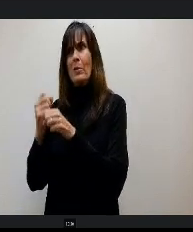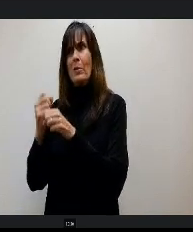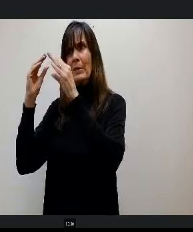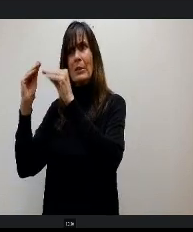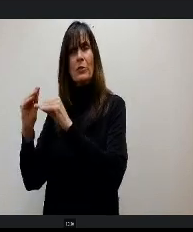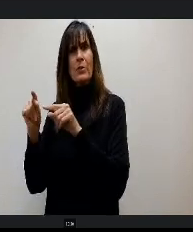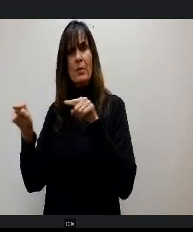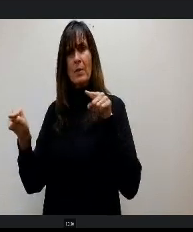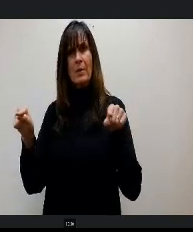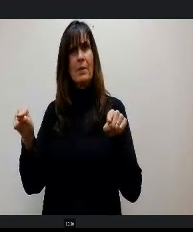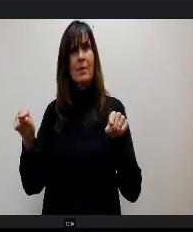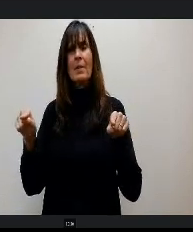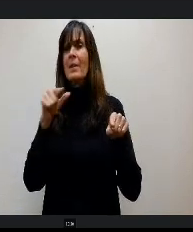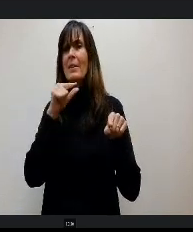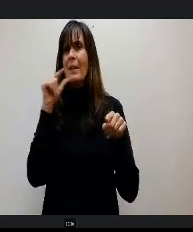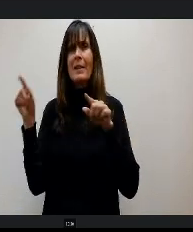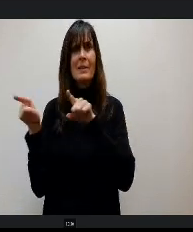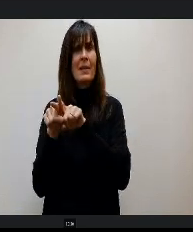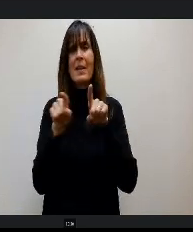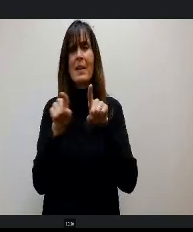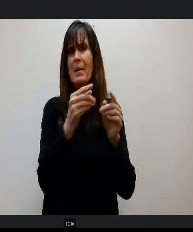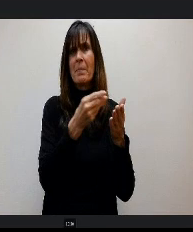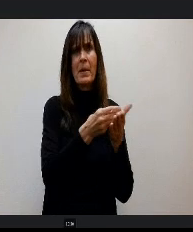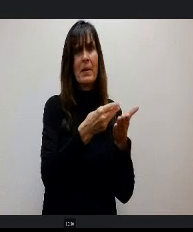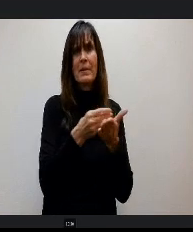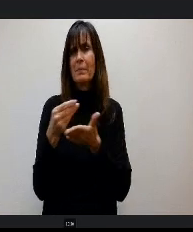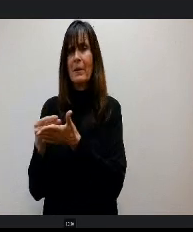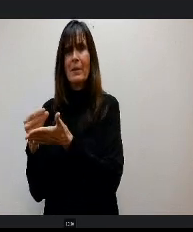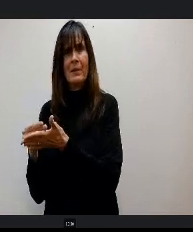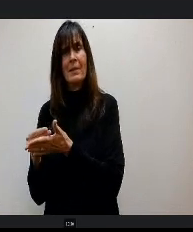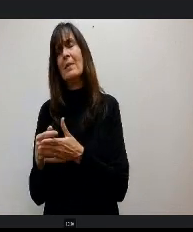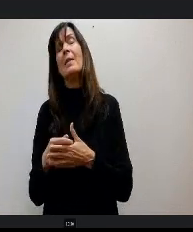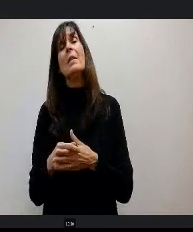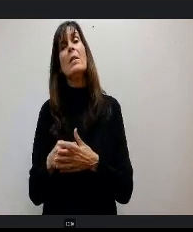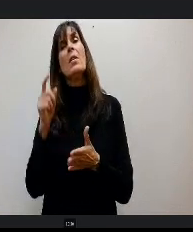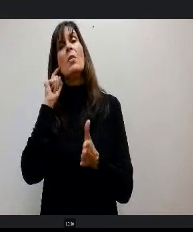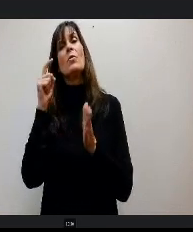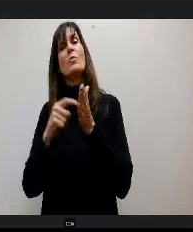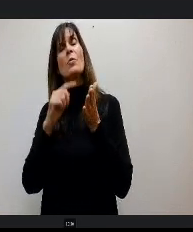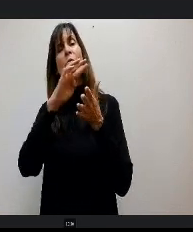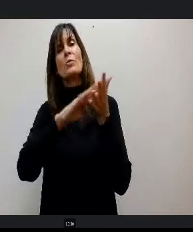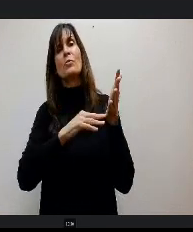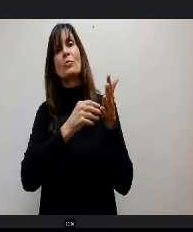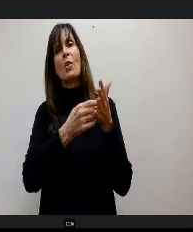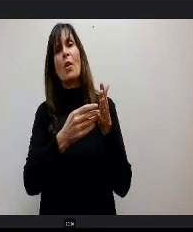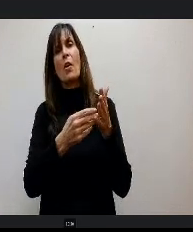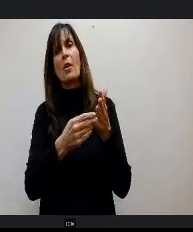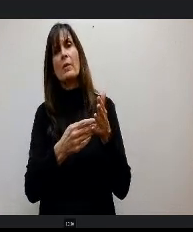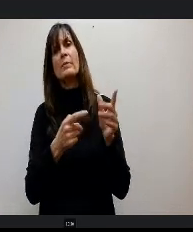Now you also might be thinking when you look at this chart, you just said that we're just about at